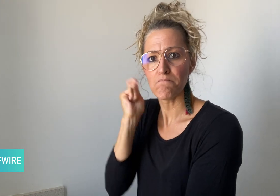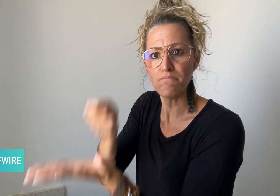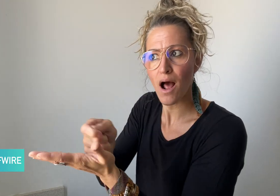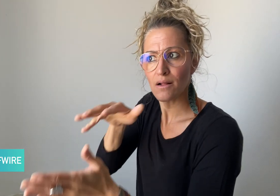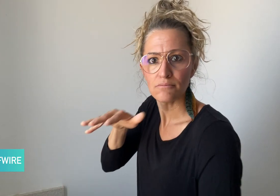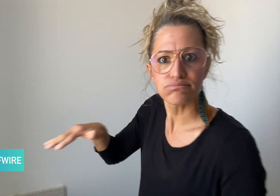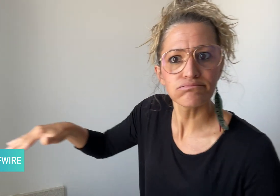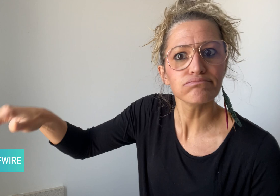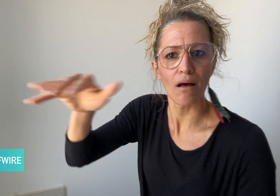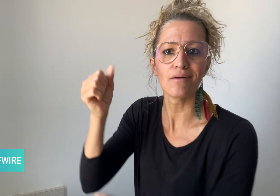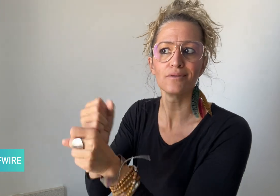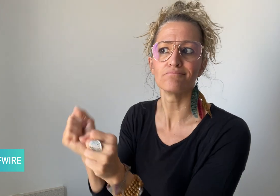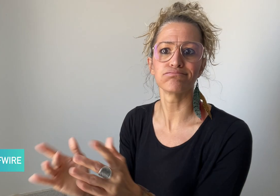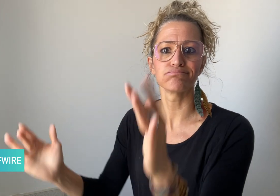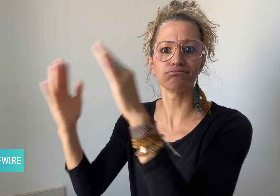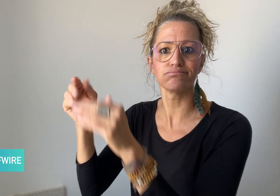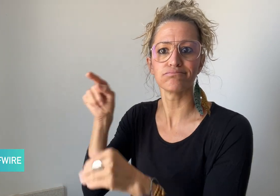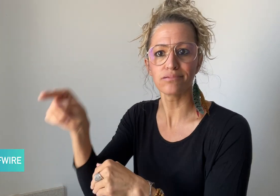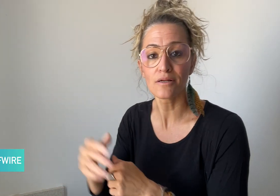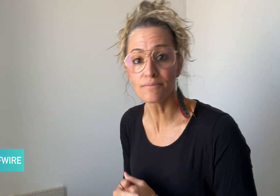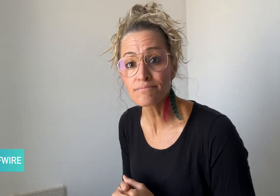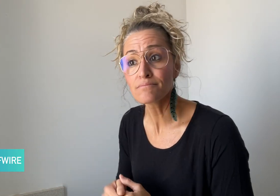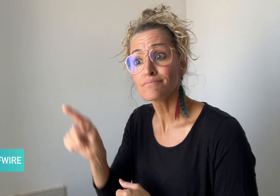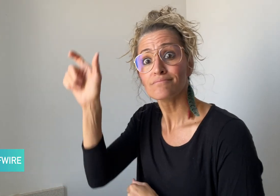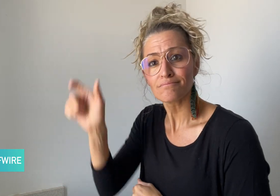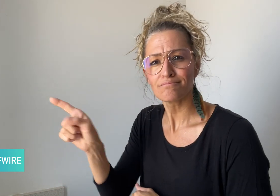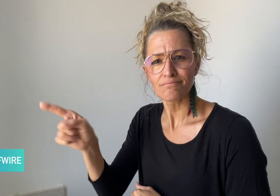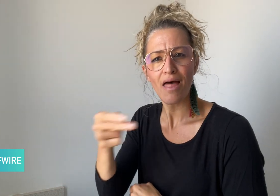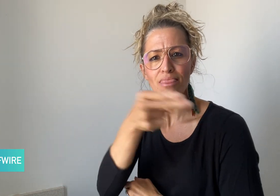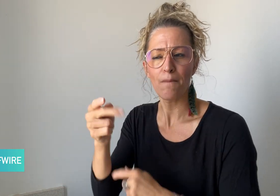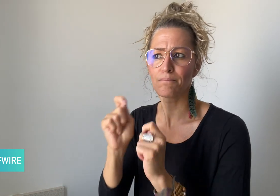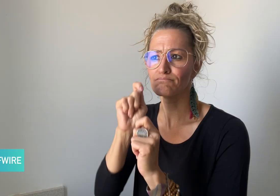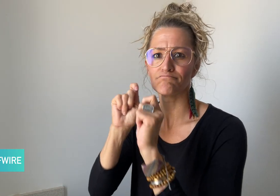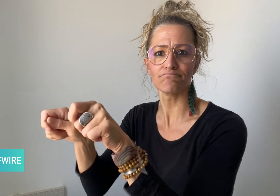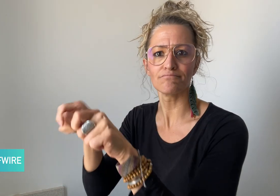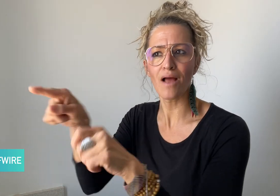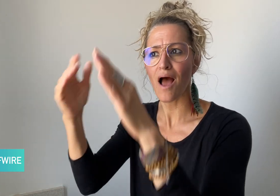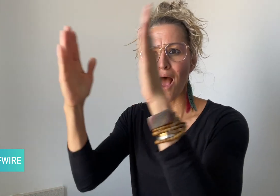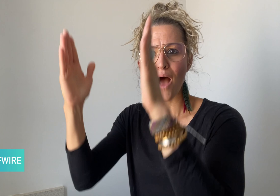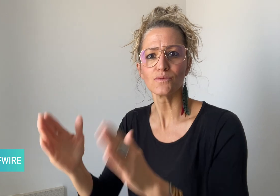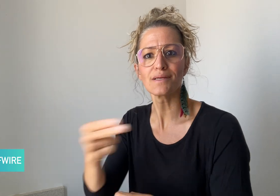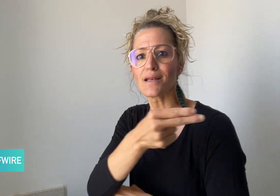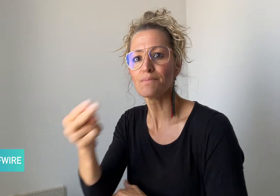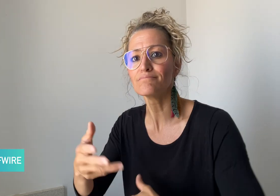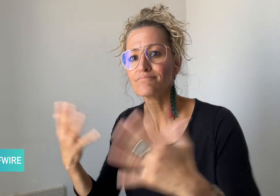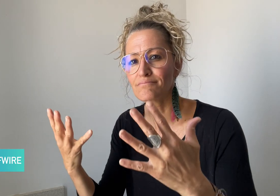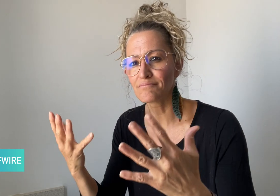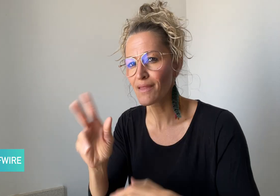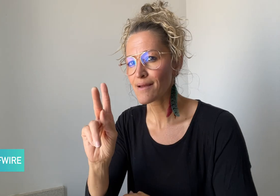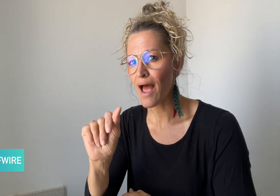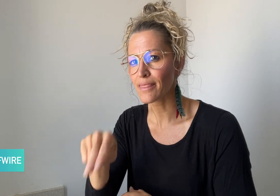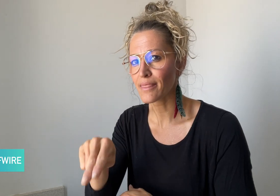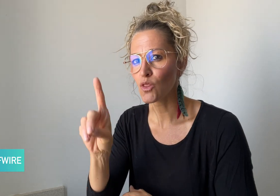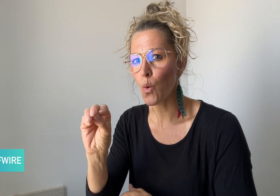Brian named the house “Kan do it” (Can do it) so